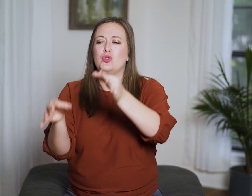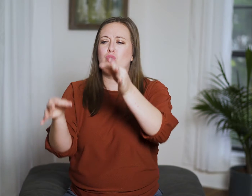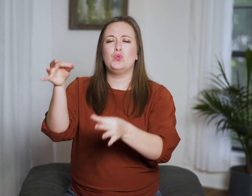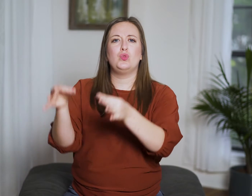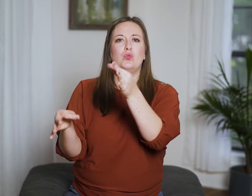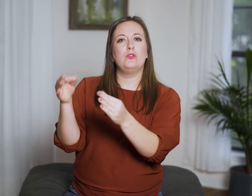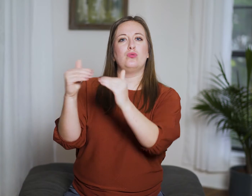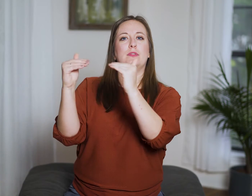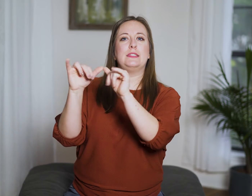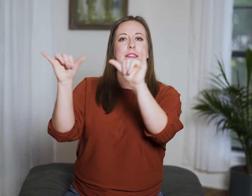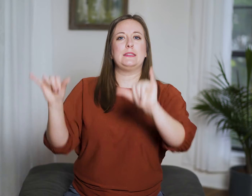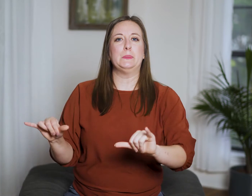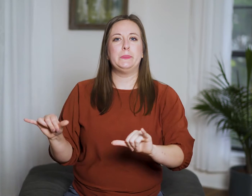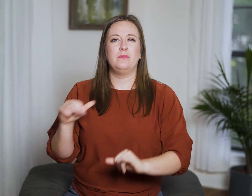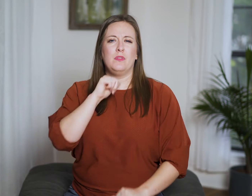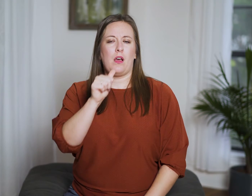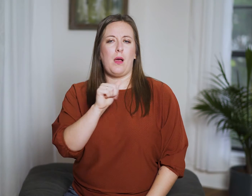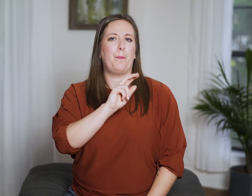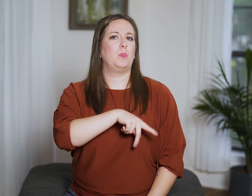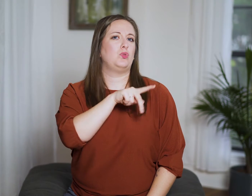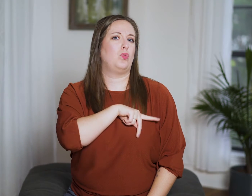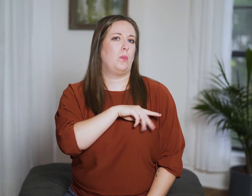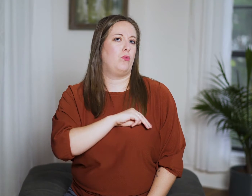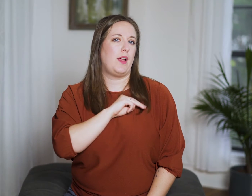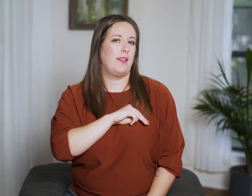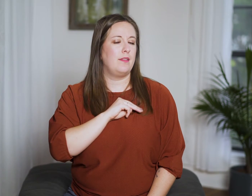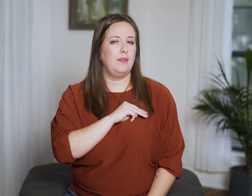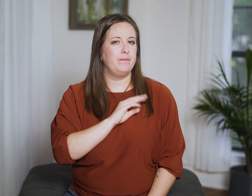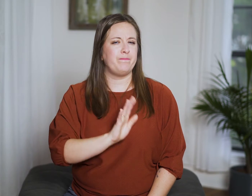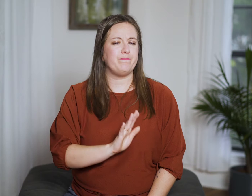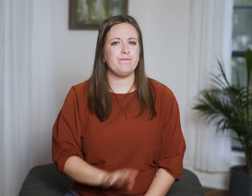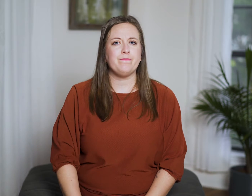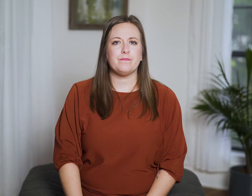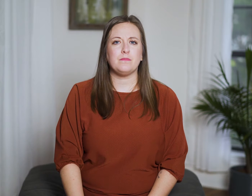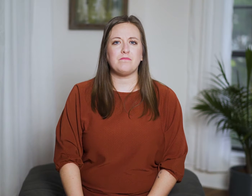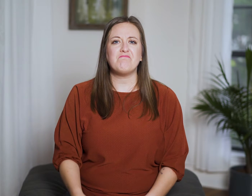to the judicial system, not personal morality.